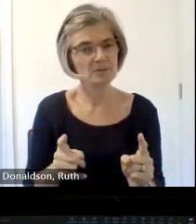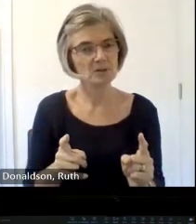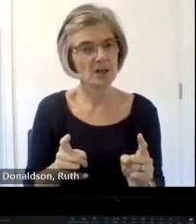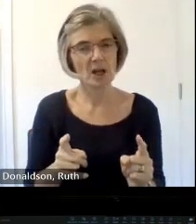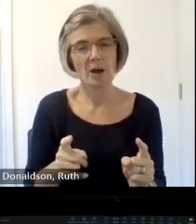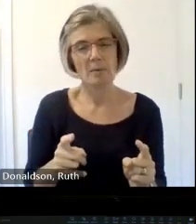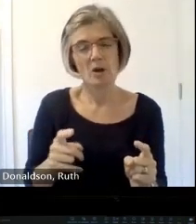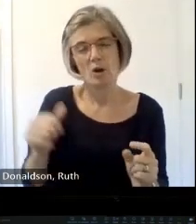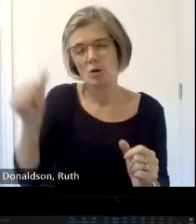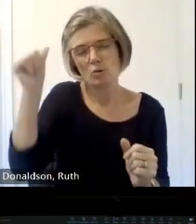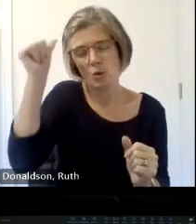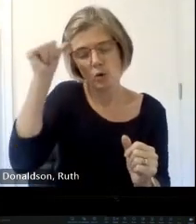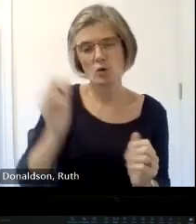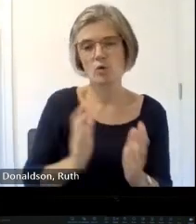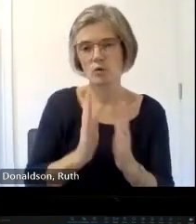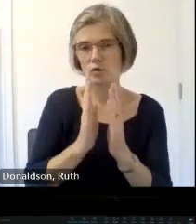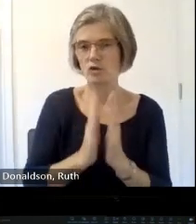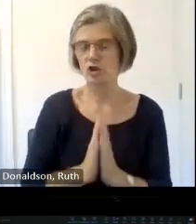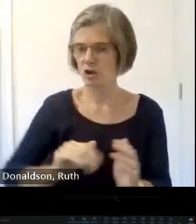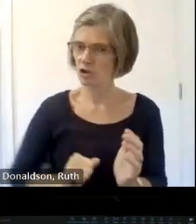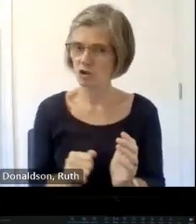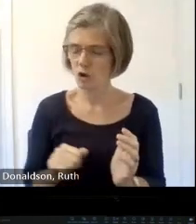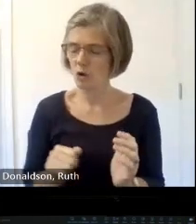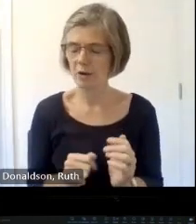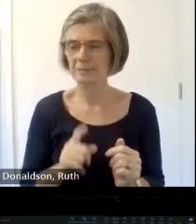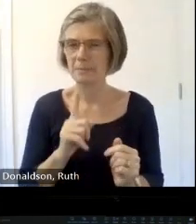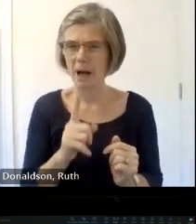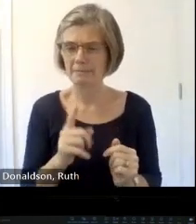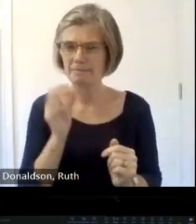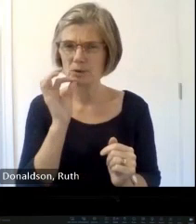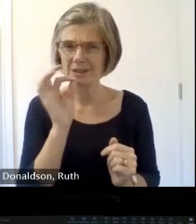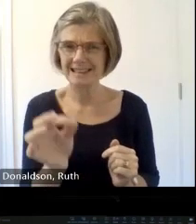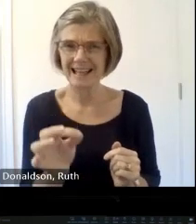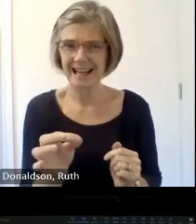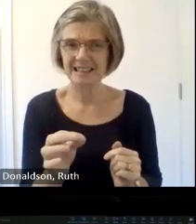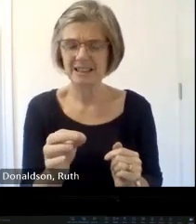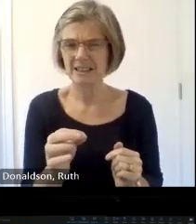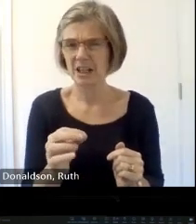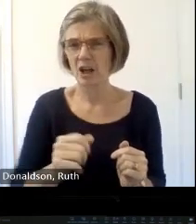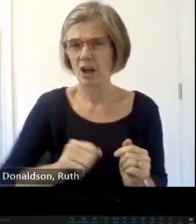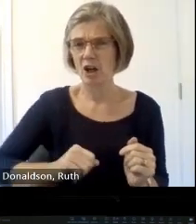do they not have surveys of the artifacts and the materials and the bck and the contents of